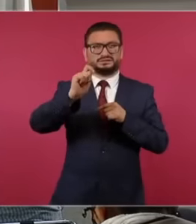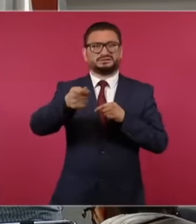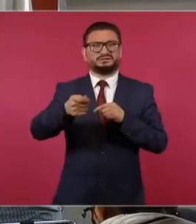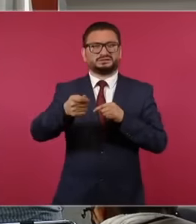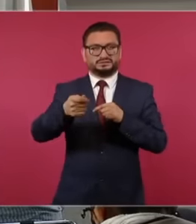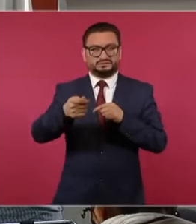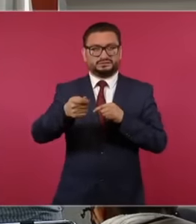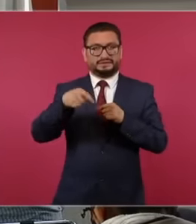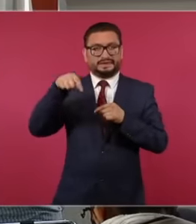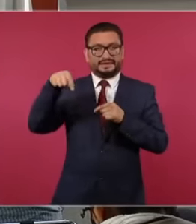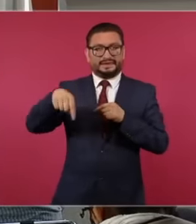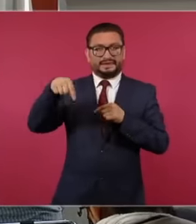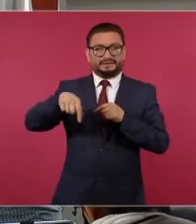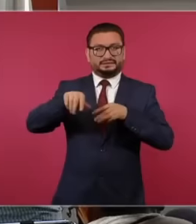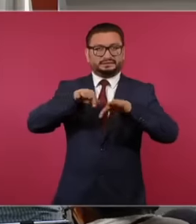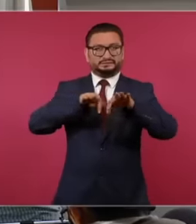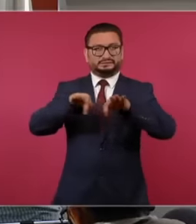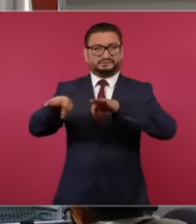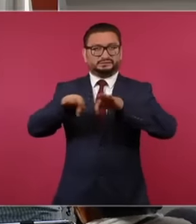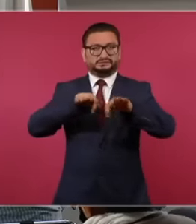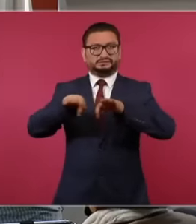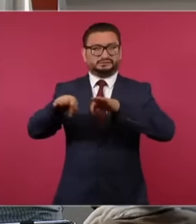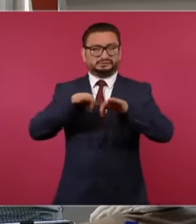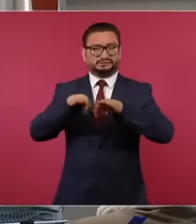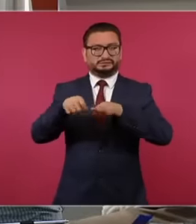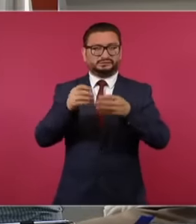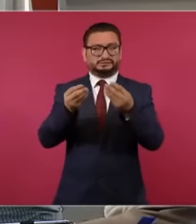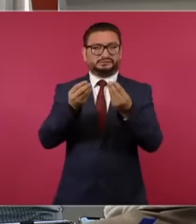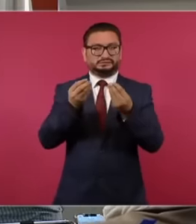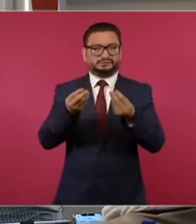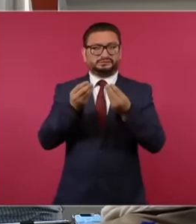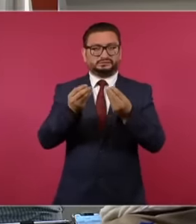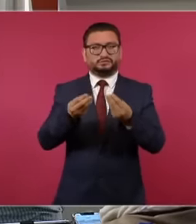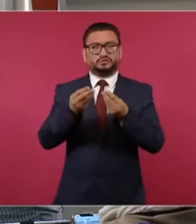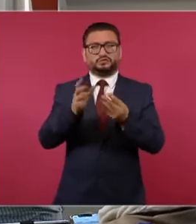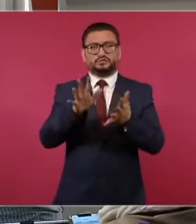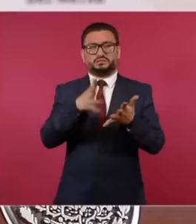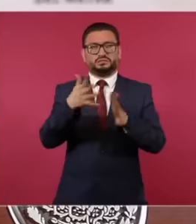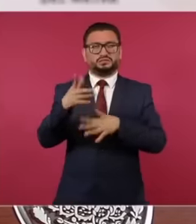work about 100,000